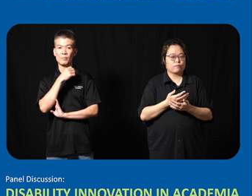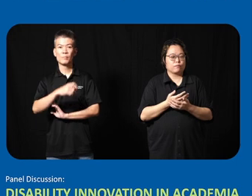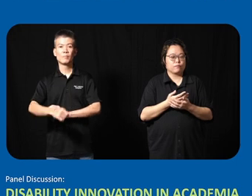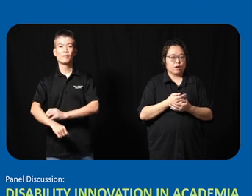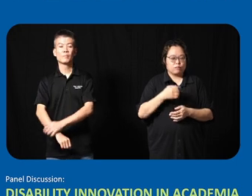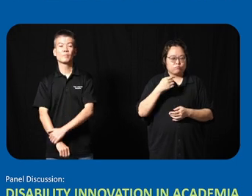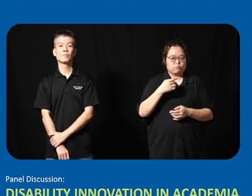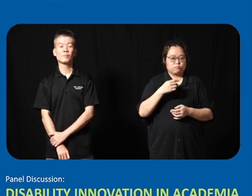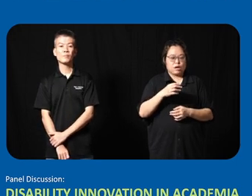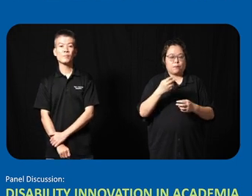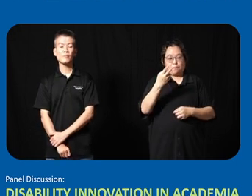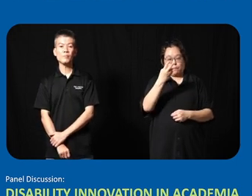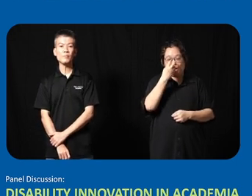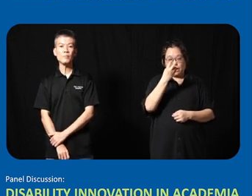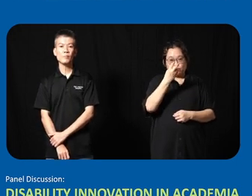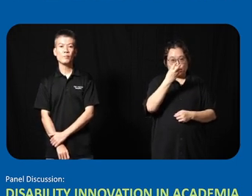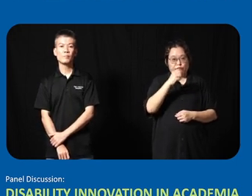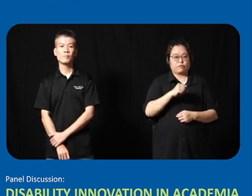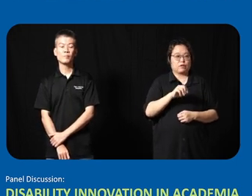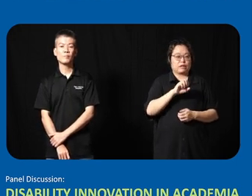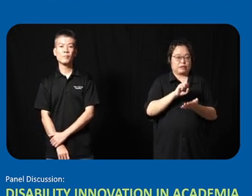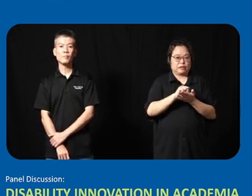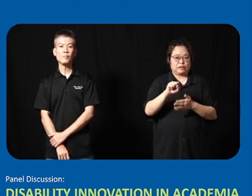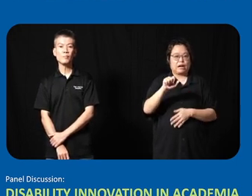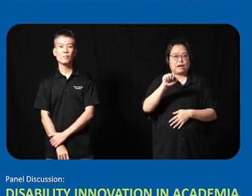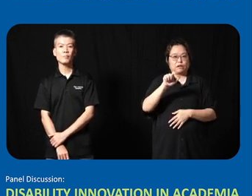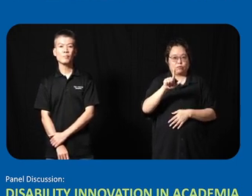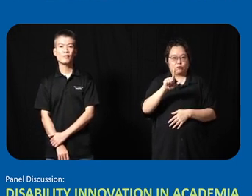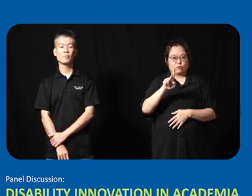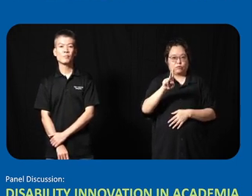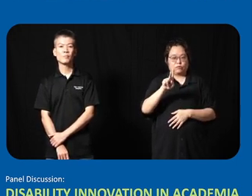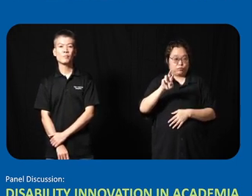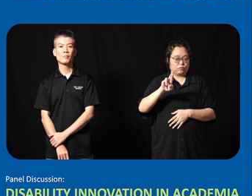Elder Care uh is a adaptive table where it's supposed to help people who can't who have low